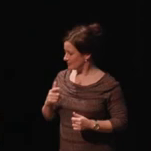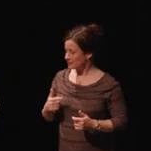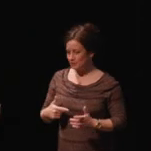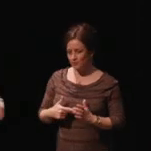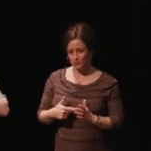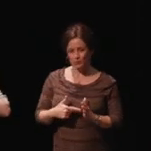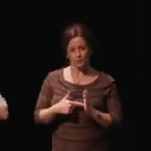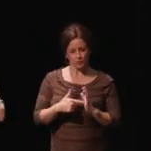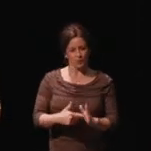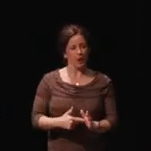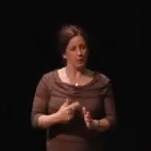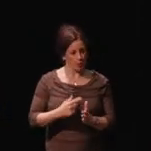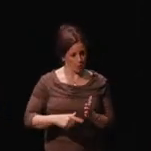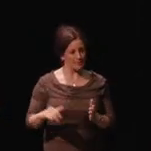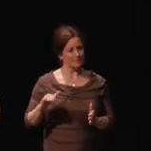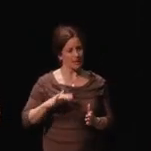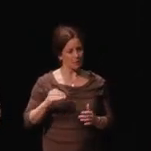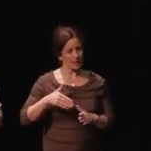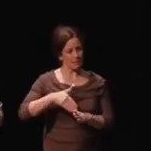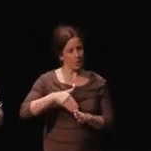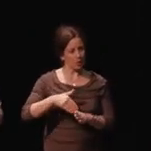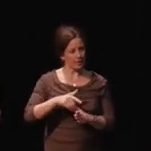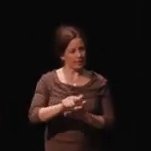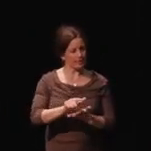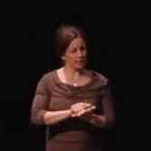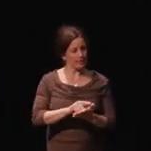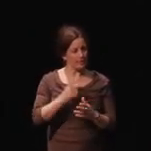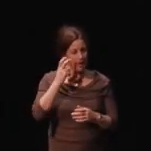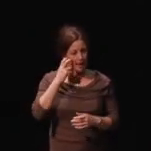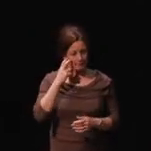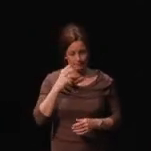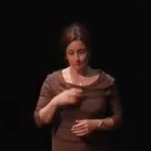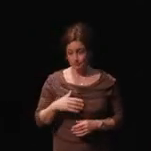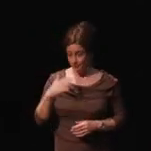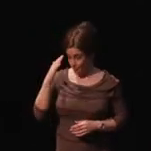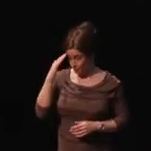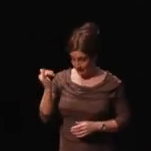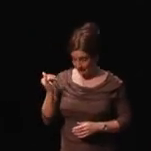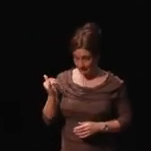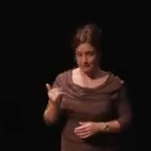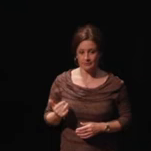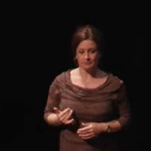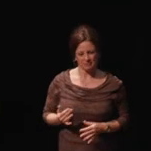what it would be like to be borderline legally blind. Reason behind this is pretty simple,